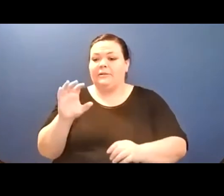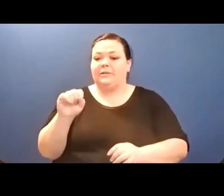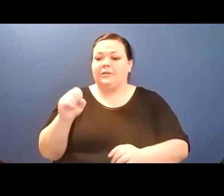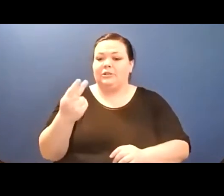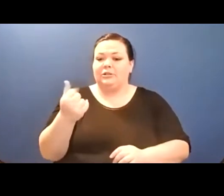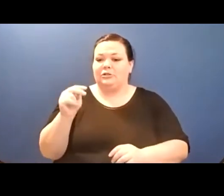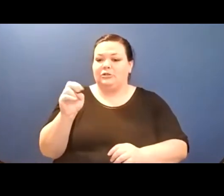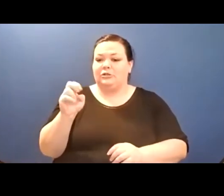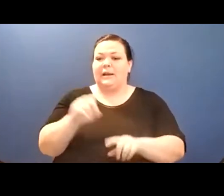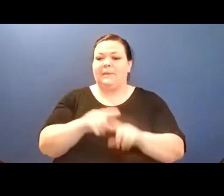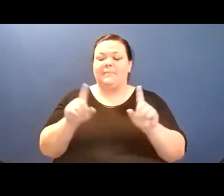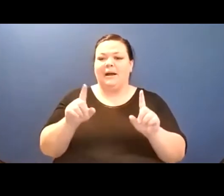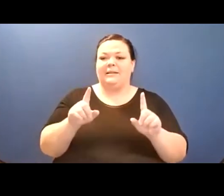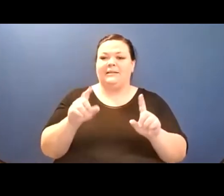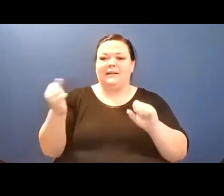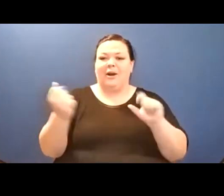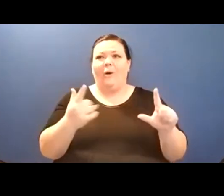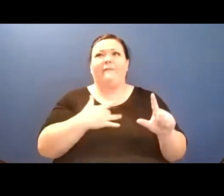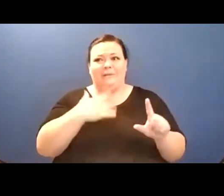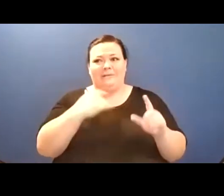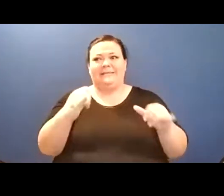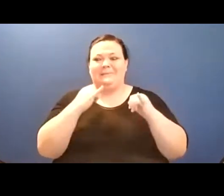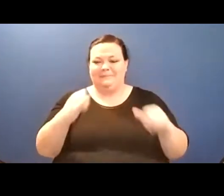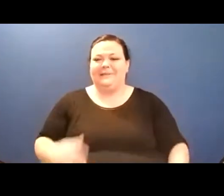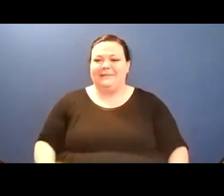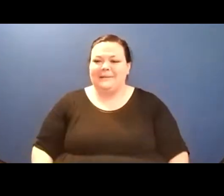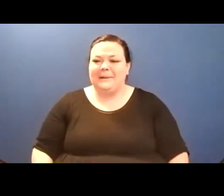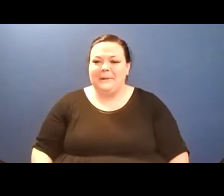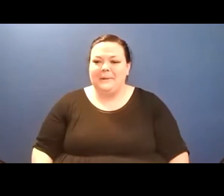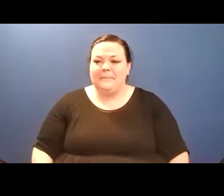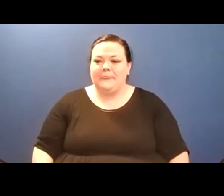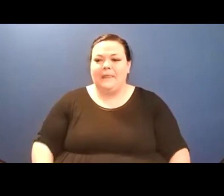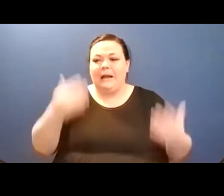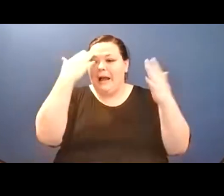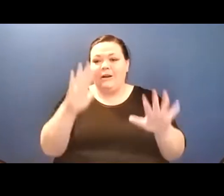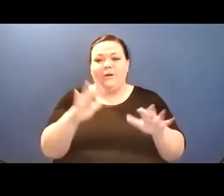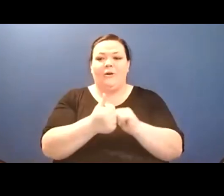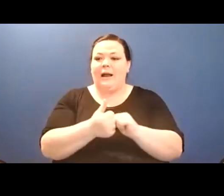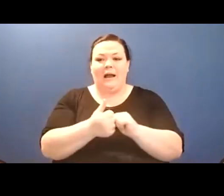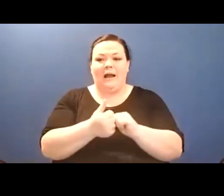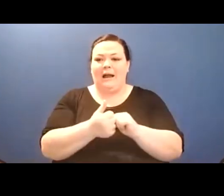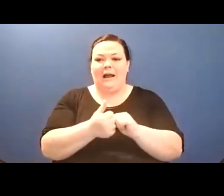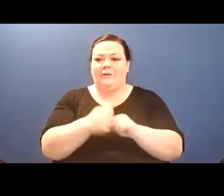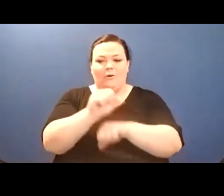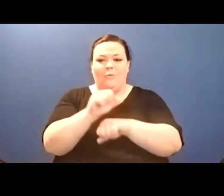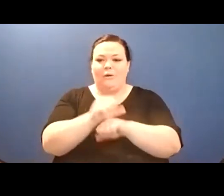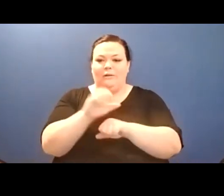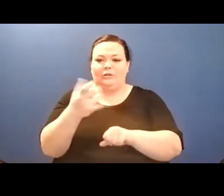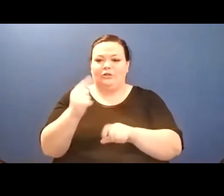it's, uh, John, John also runs a small chapbook press in Wuhan called um Ozymanthus um so he's